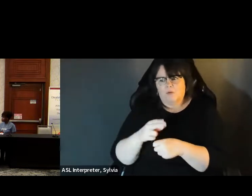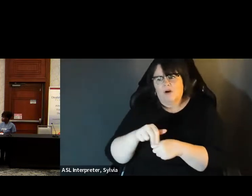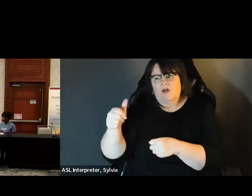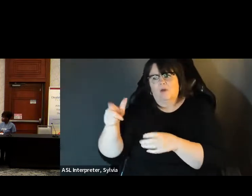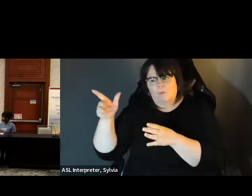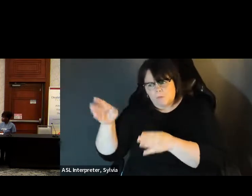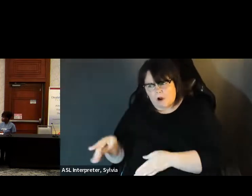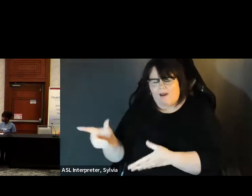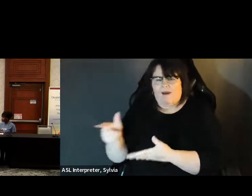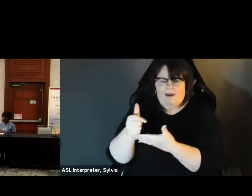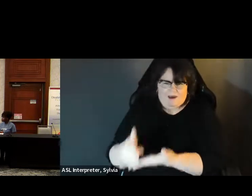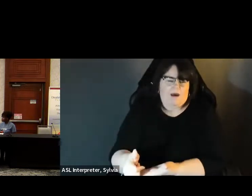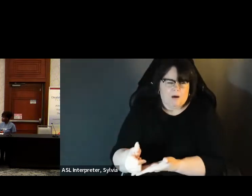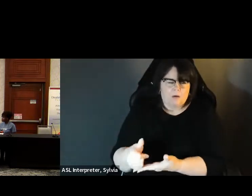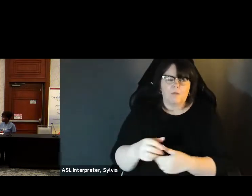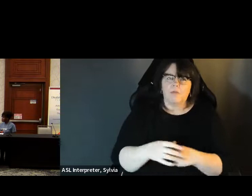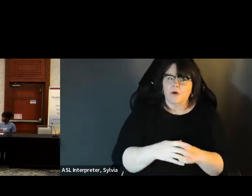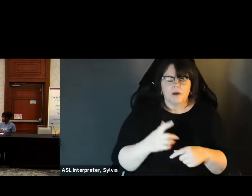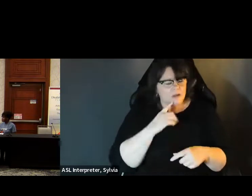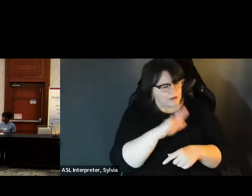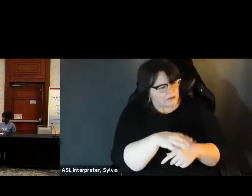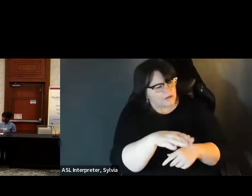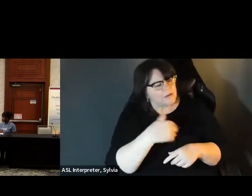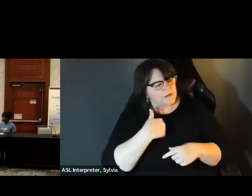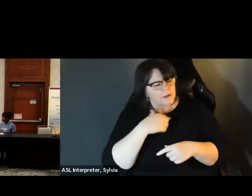This is Marilyn Baldwin. Can you hear me?